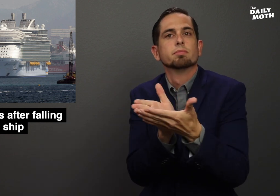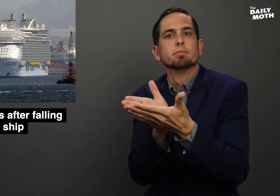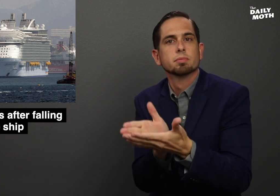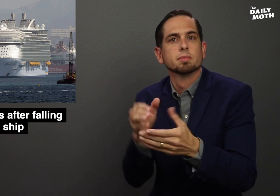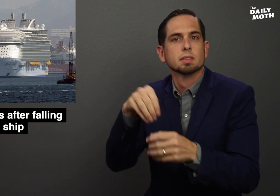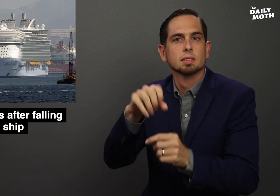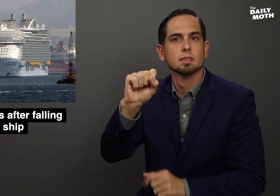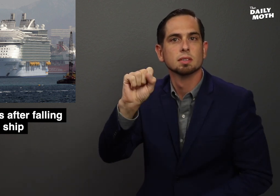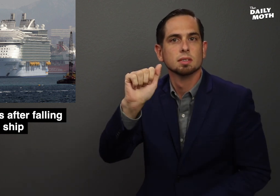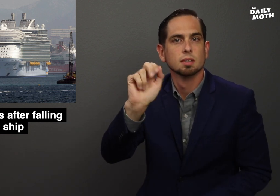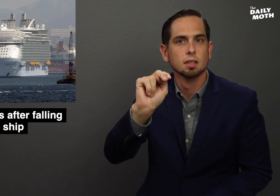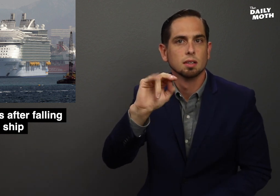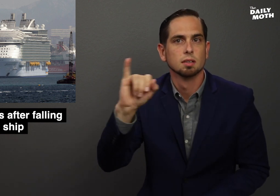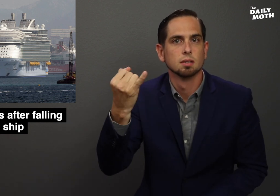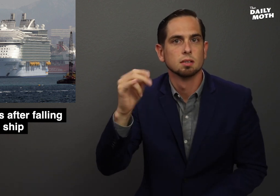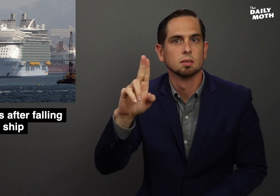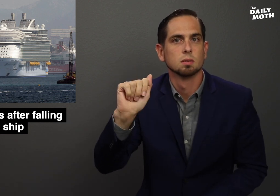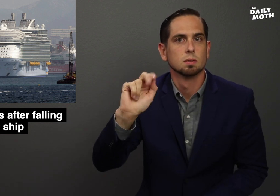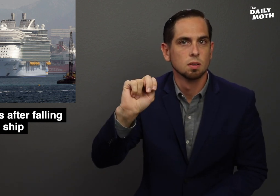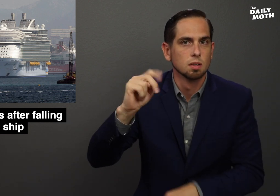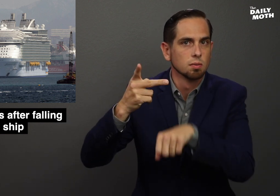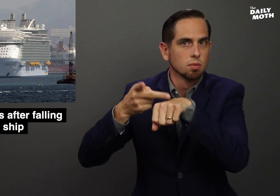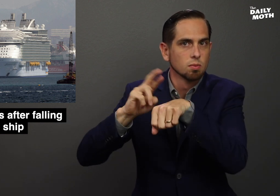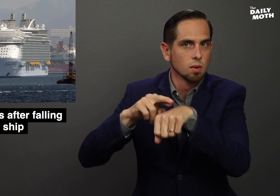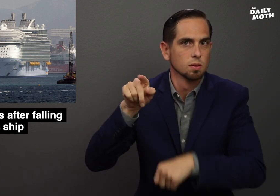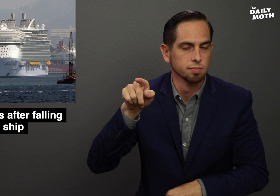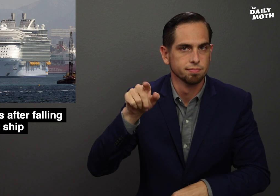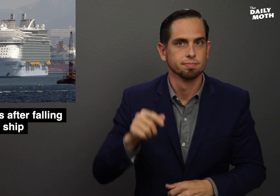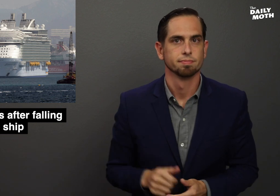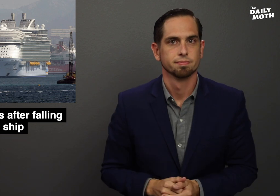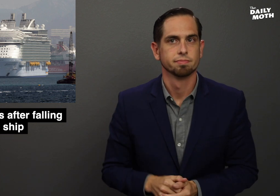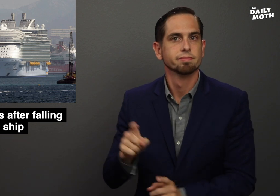that was docked in San Juan, Puerto Rico.